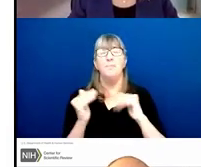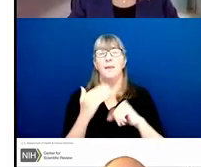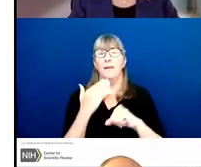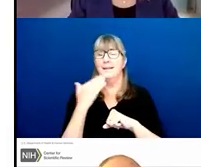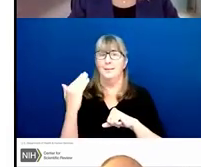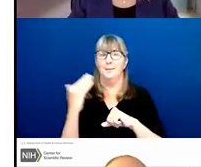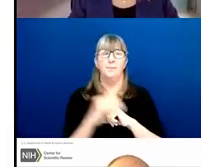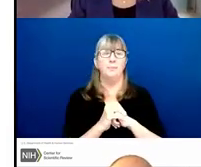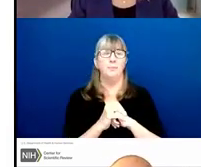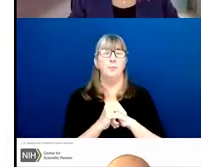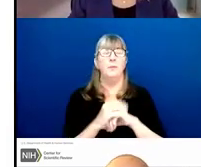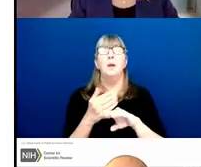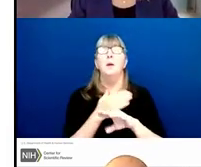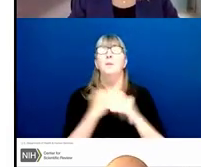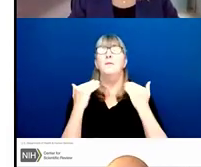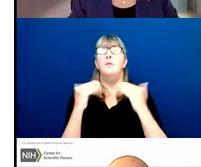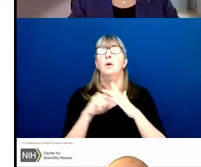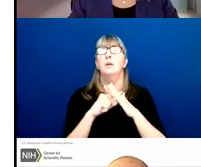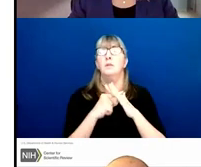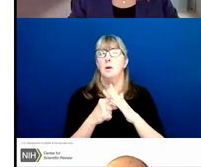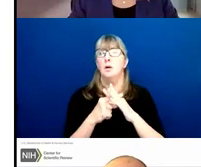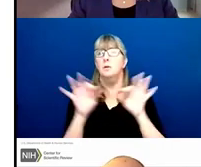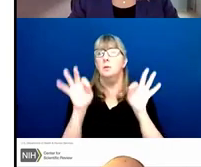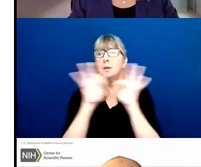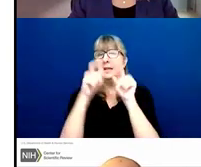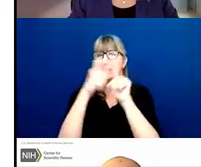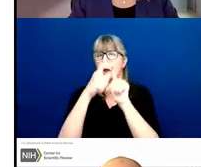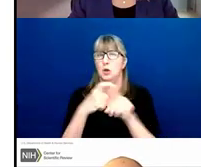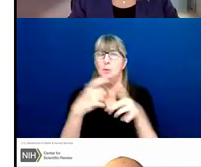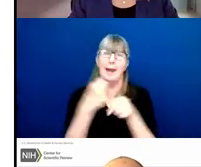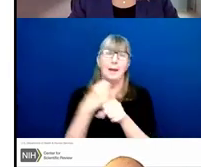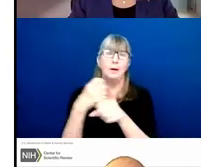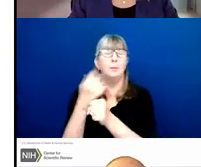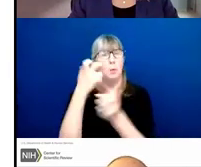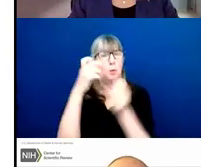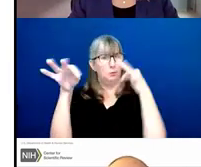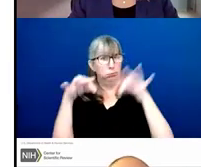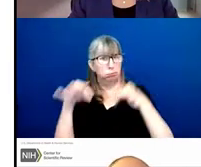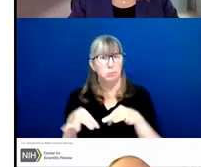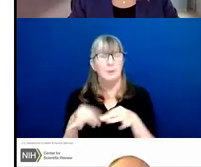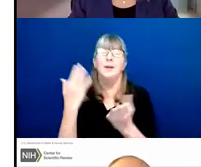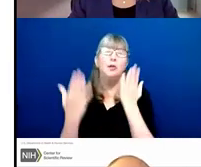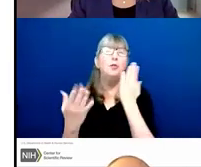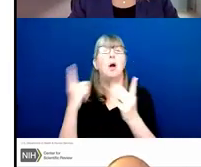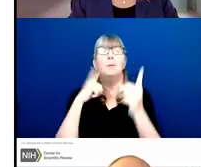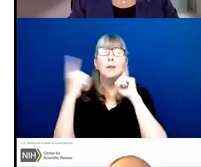Before I start I want to define a few key terms and acronyms. You've probably already heard these in the various talks this week,